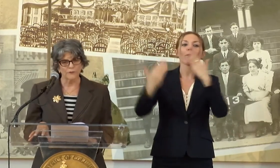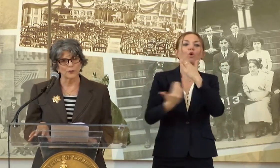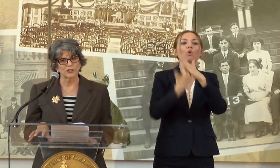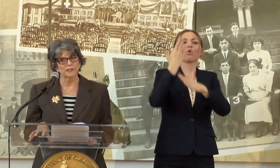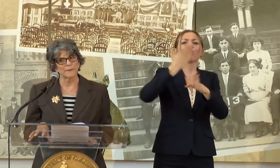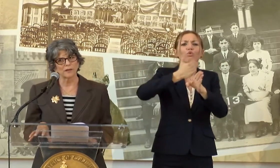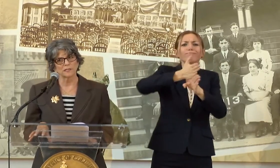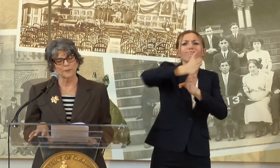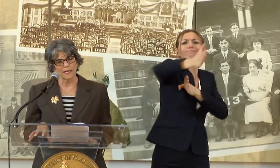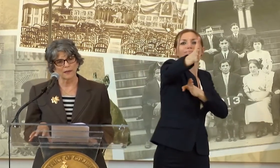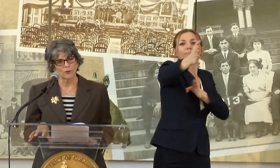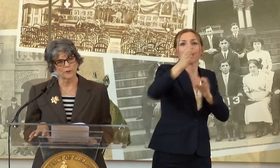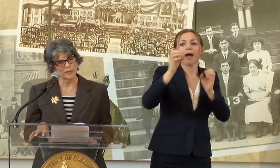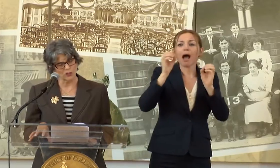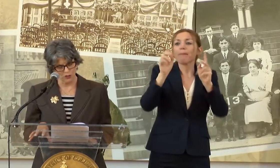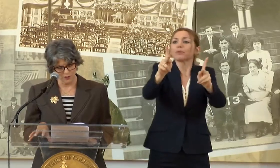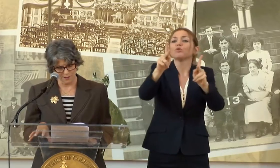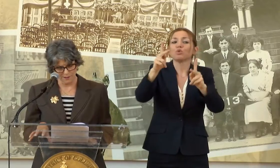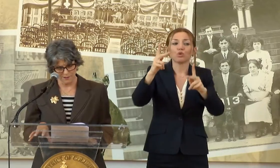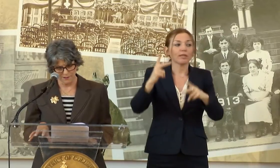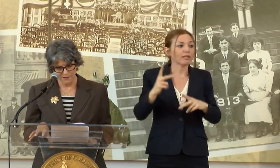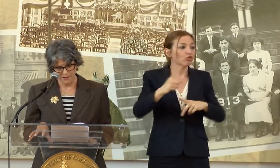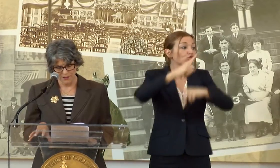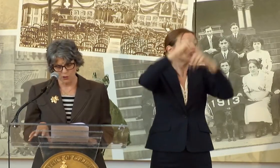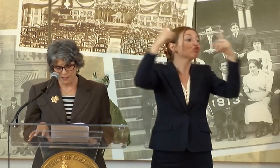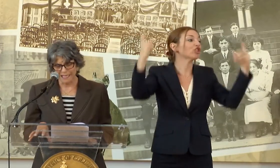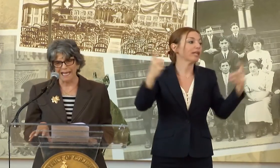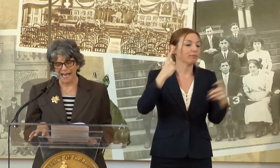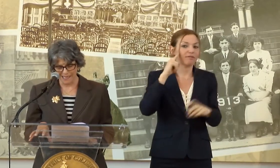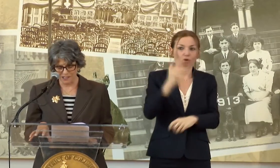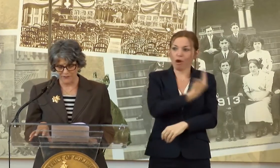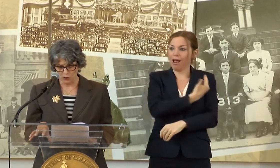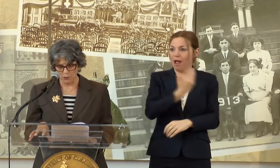ALL OF WHICH IS ABOUT SPEAKING WITH PICTURES, USING ENHANCED